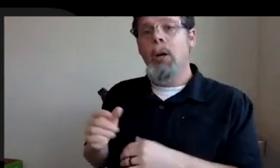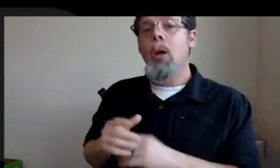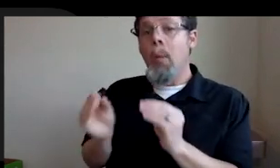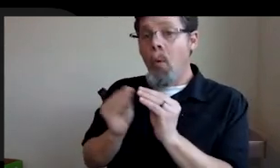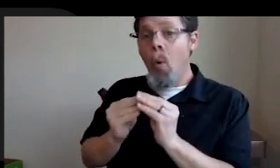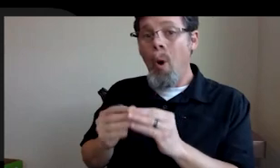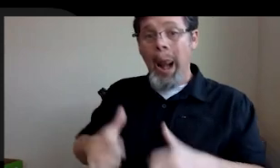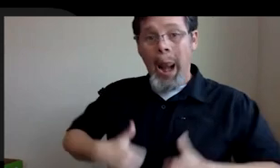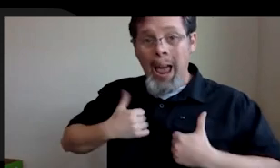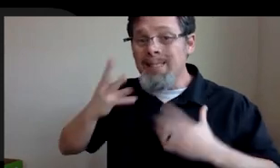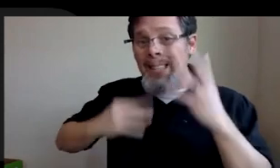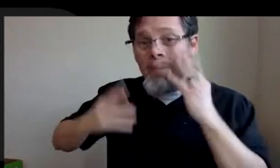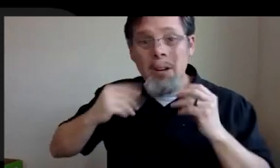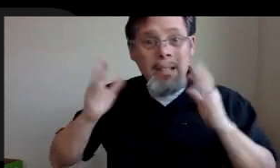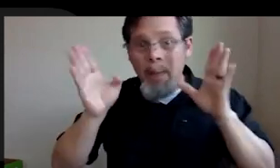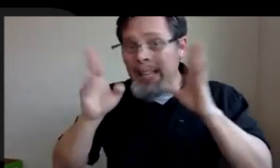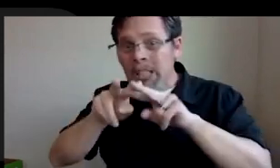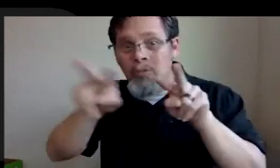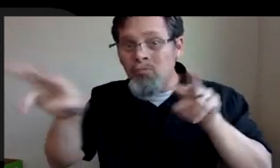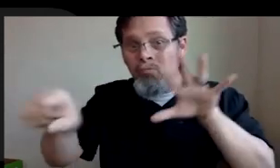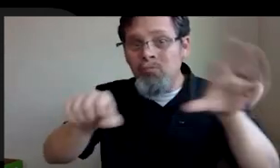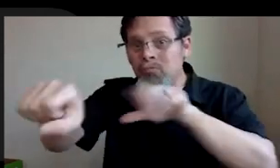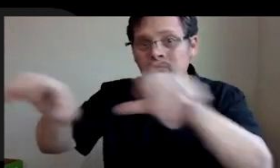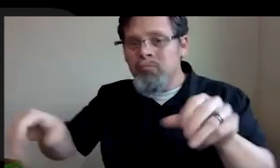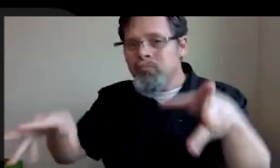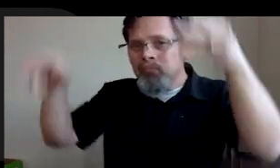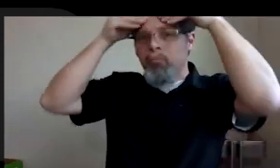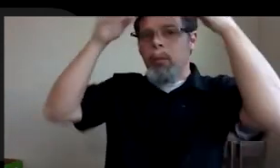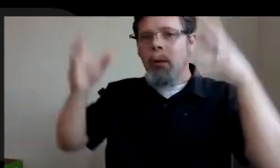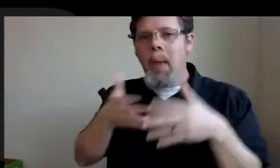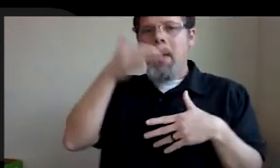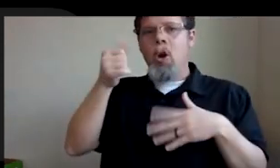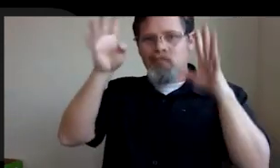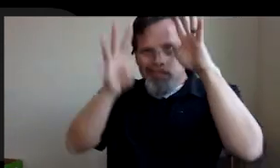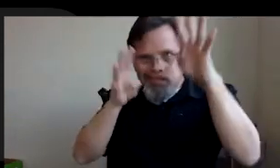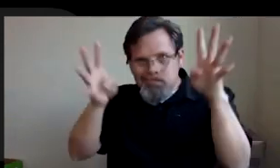experience and pay attention to, the better. You will be creative creatively as a level designer